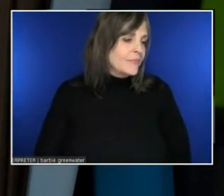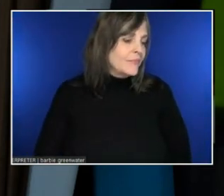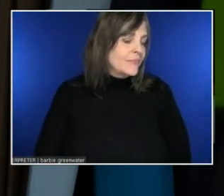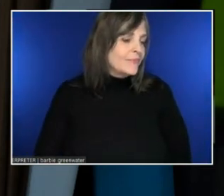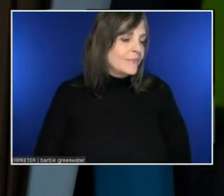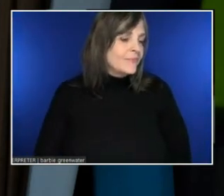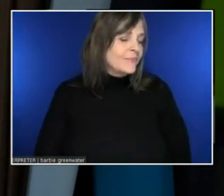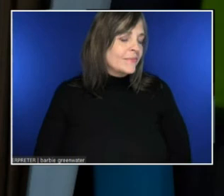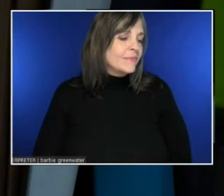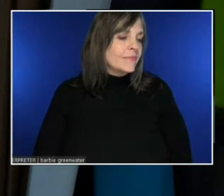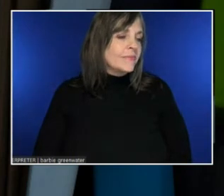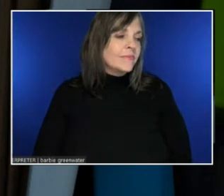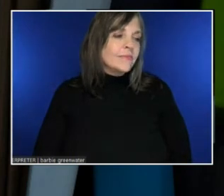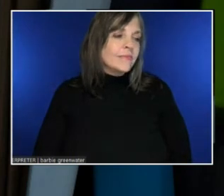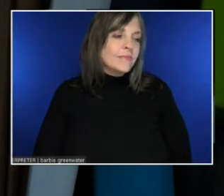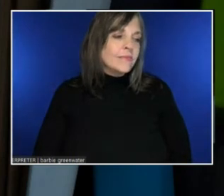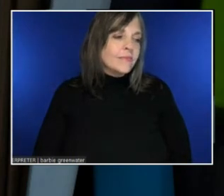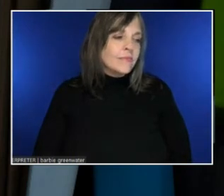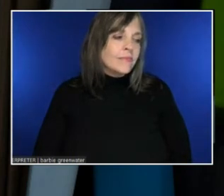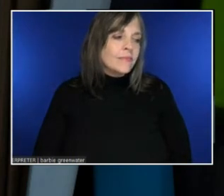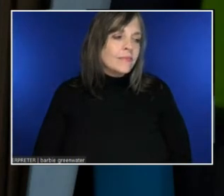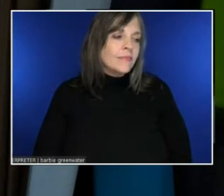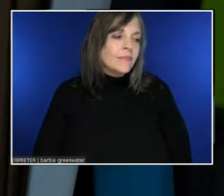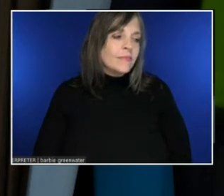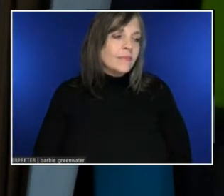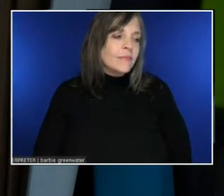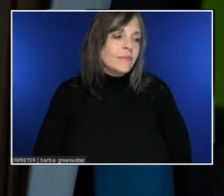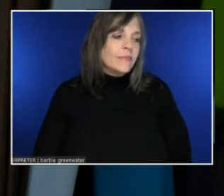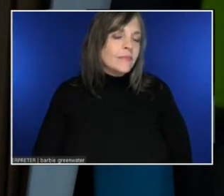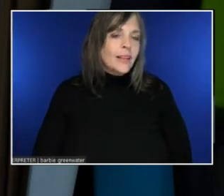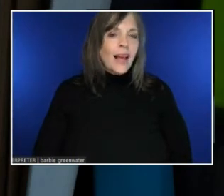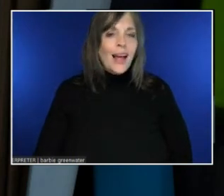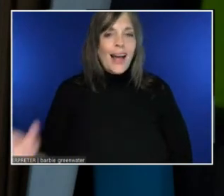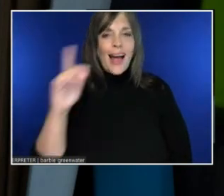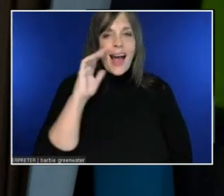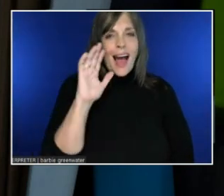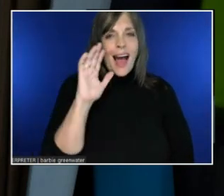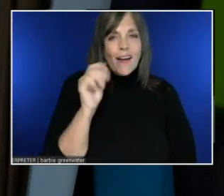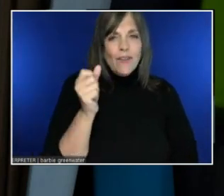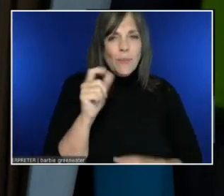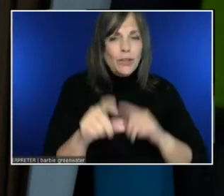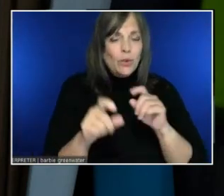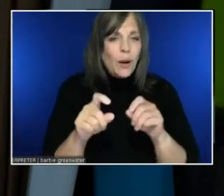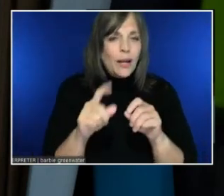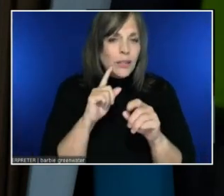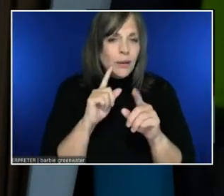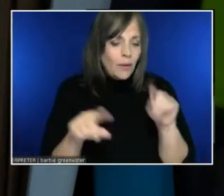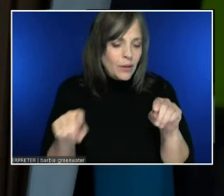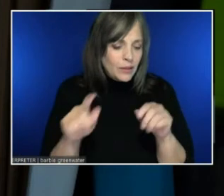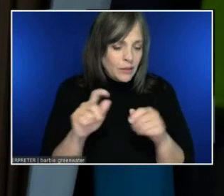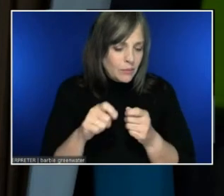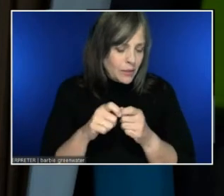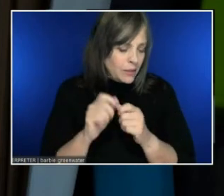But I'll keep them specific and scattered. First of all, you talked about some of the training.